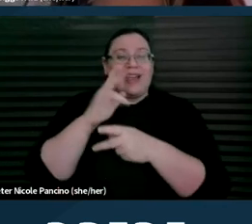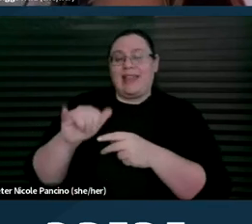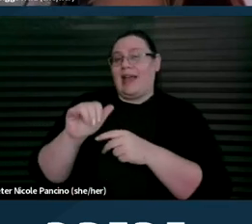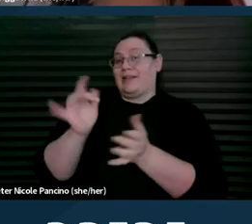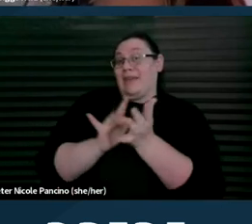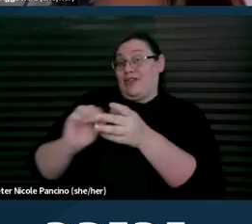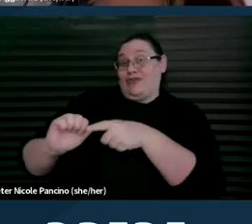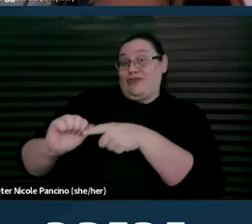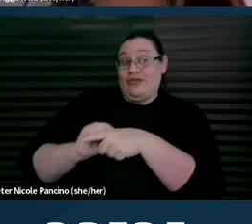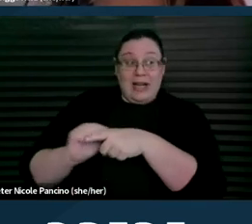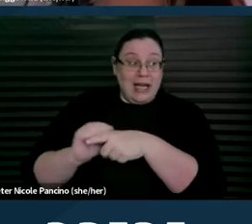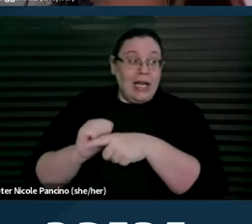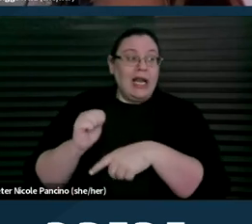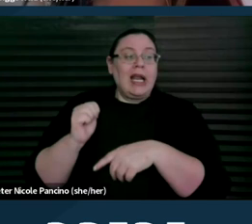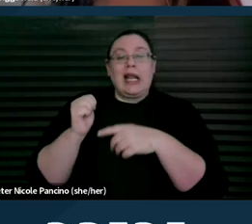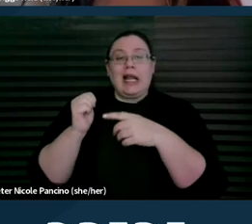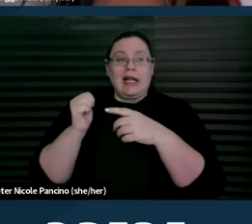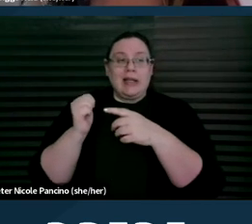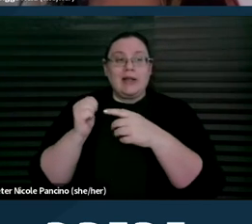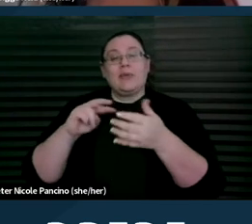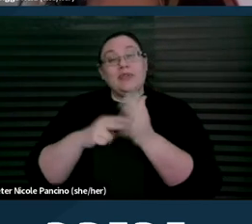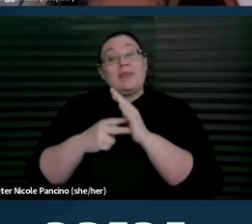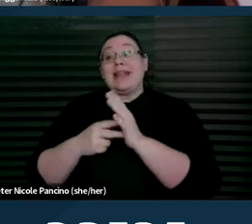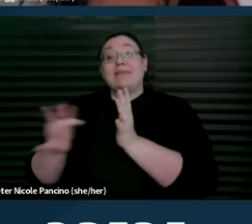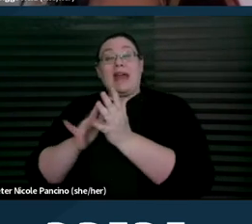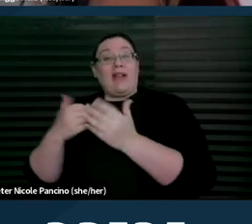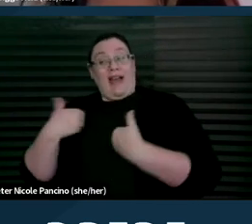in harms and medical bias against people with disabilities.